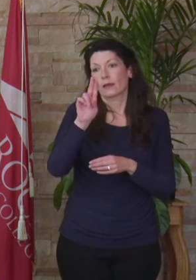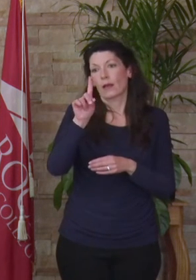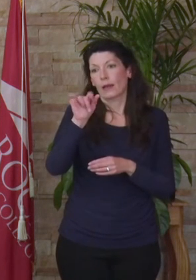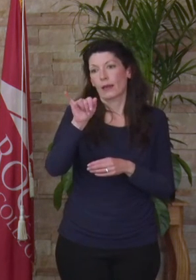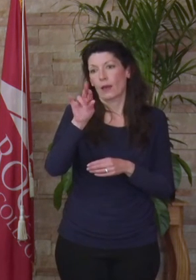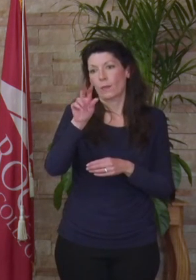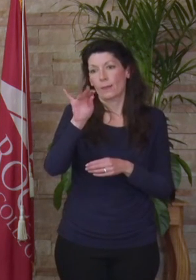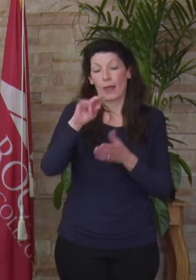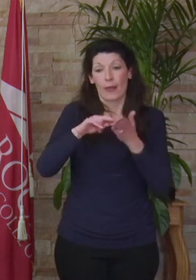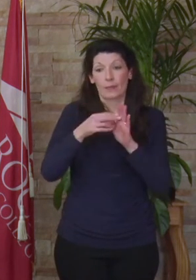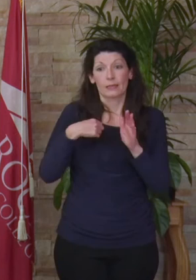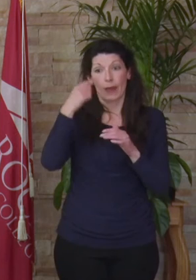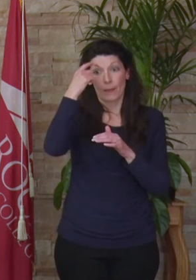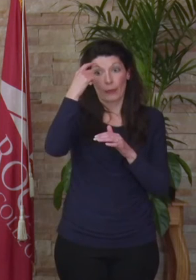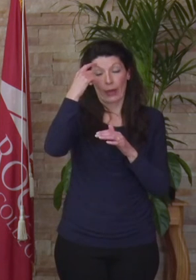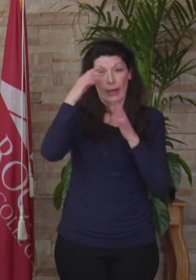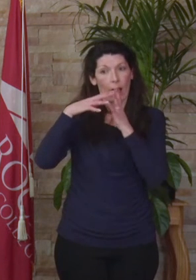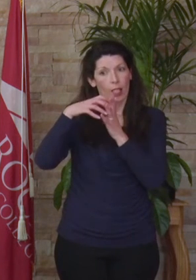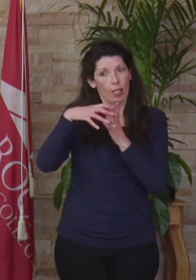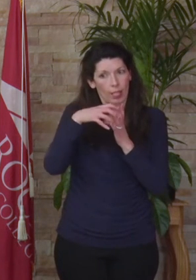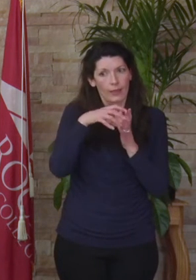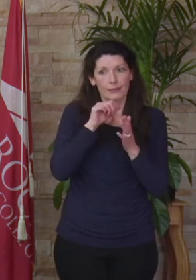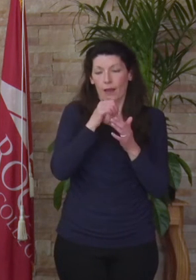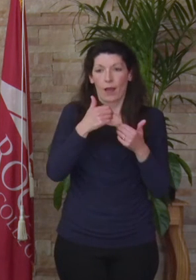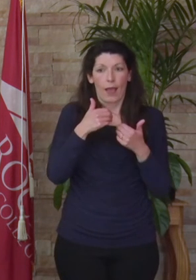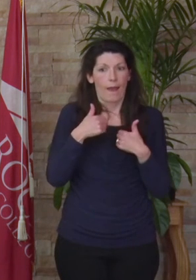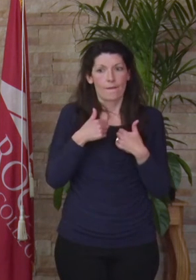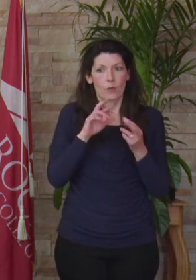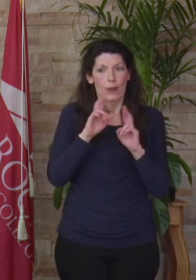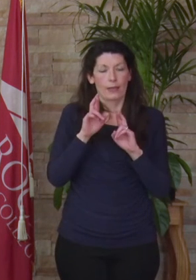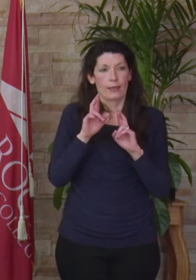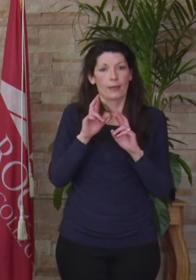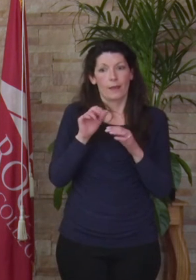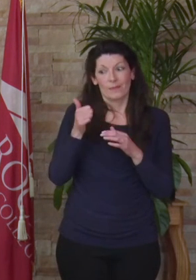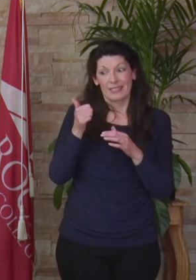my brain lacked nourishment and discipline for 10 years before I came here to the United States,